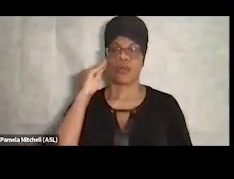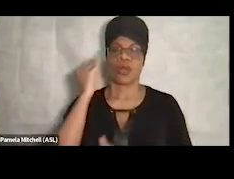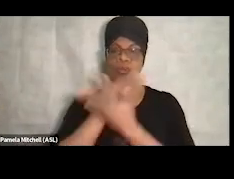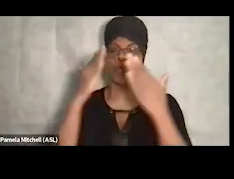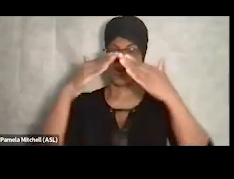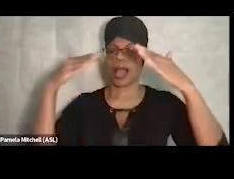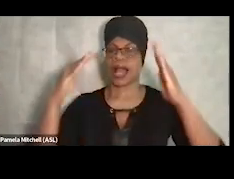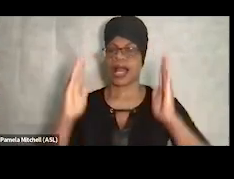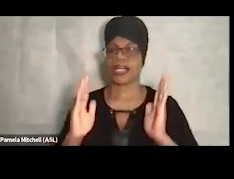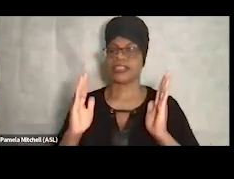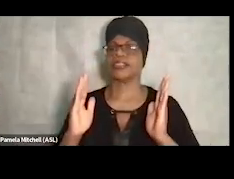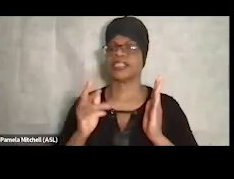SNOFO Learning Community.